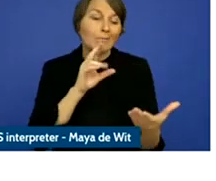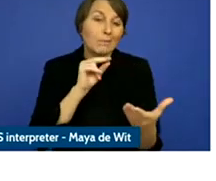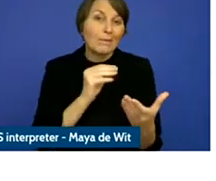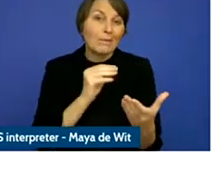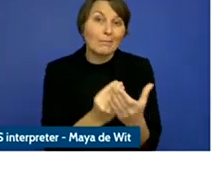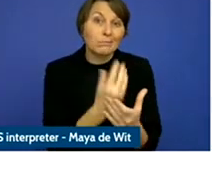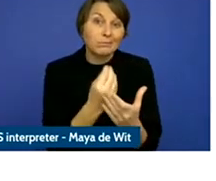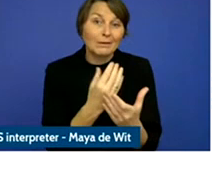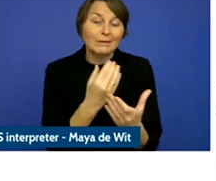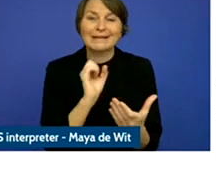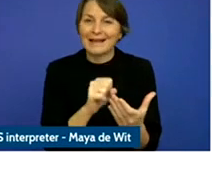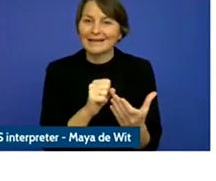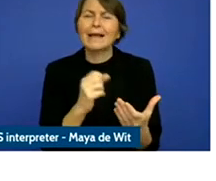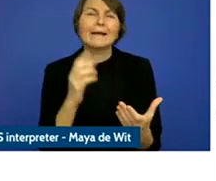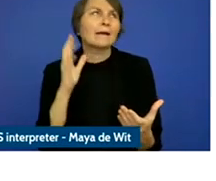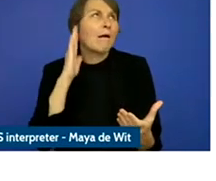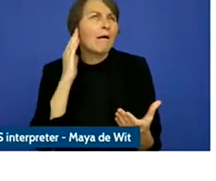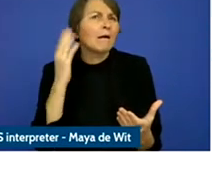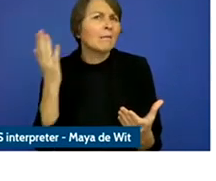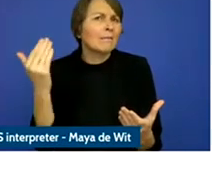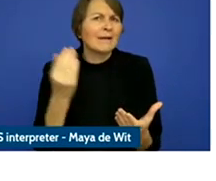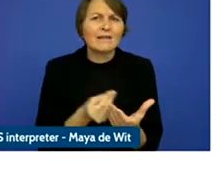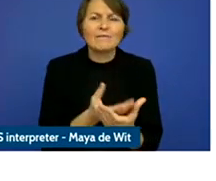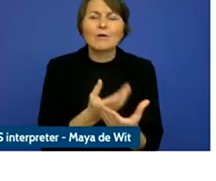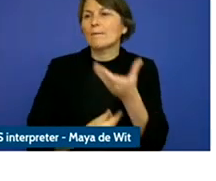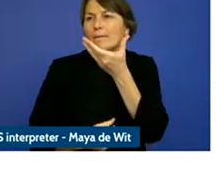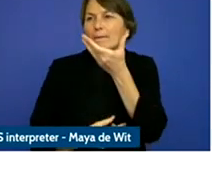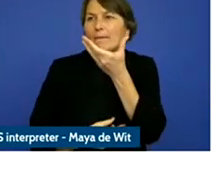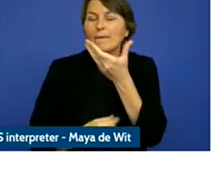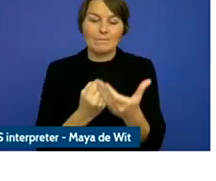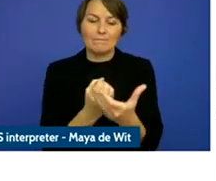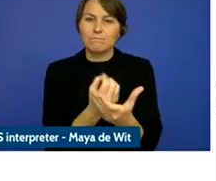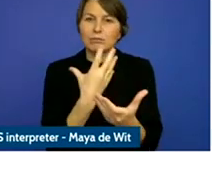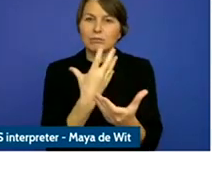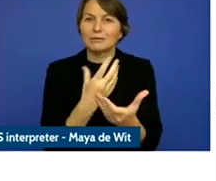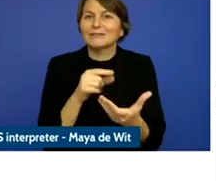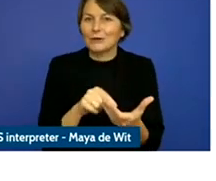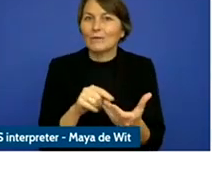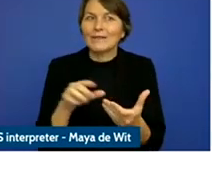information or engage online and of course, these new types of devices that